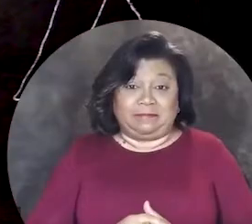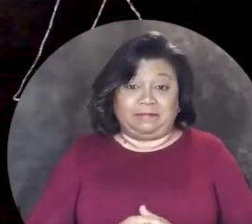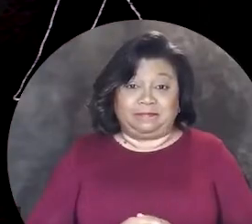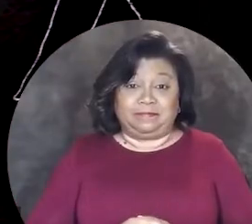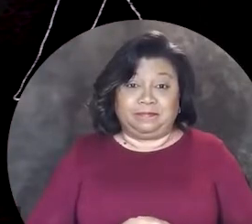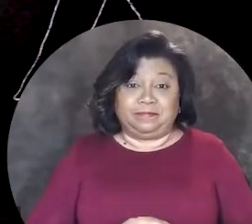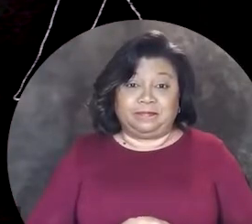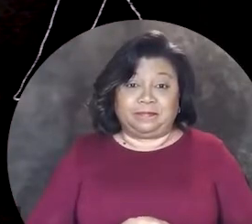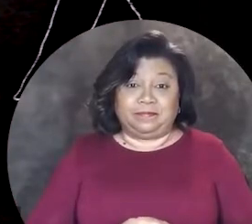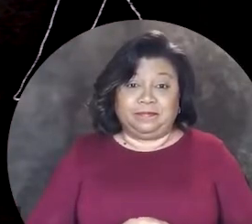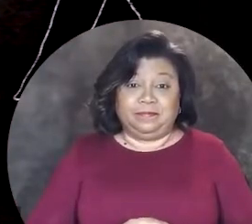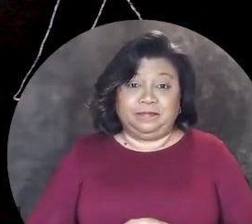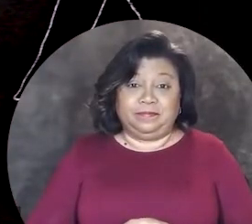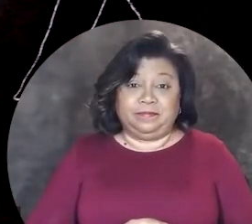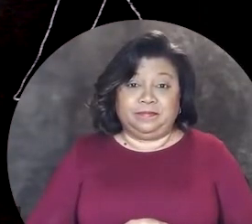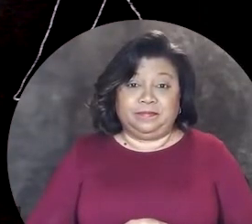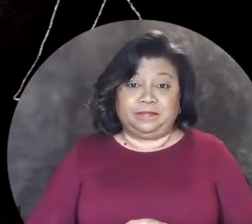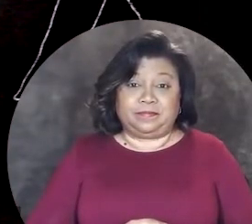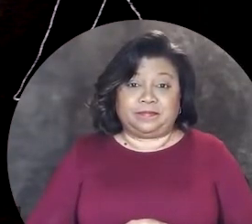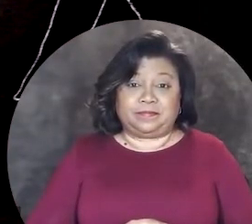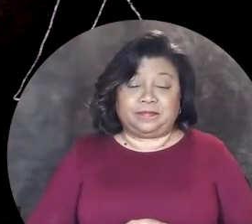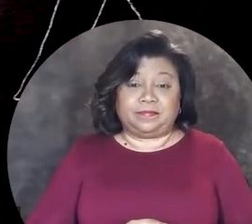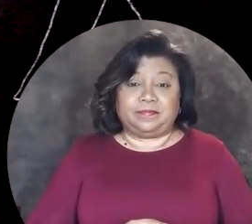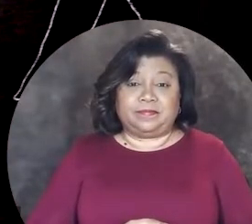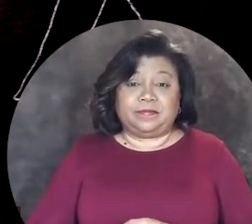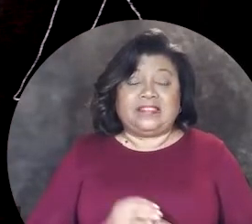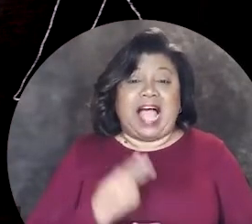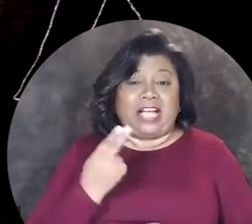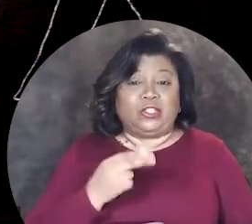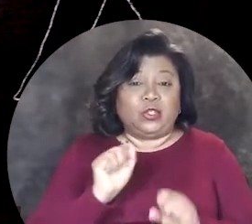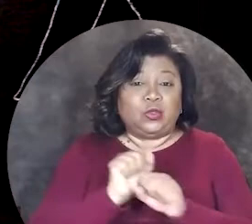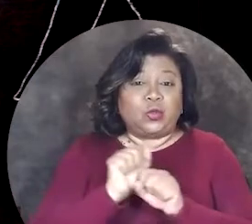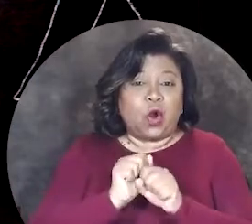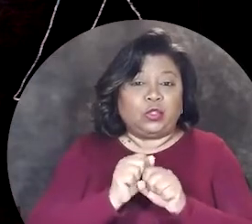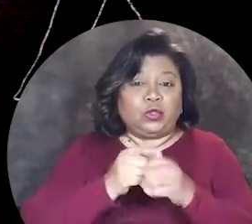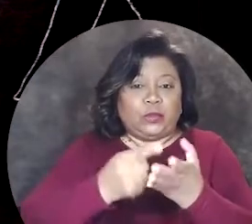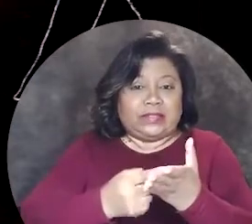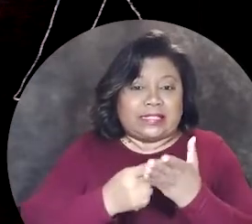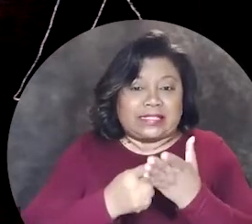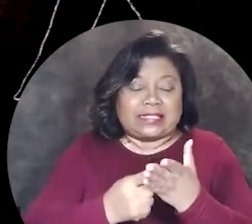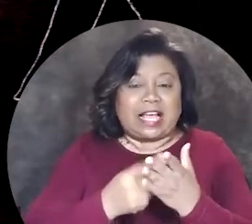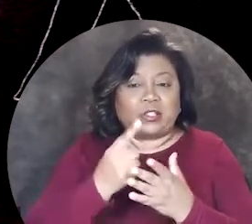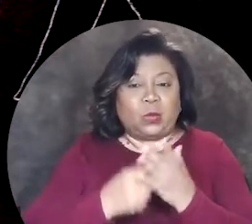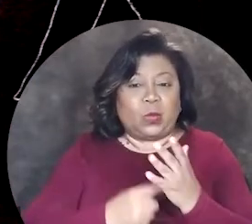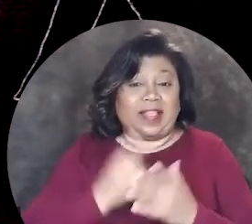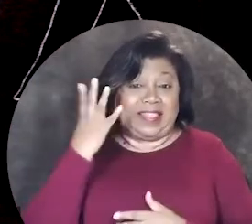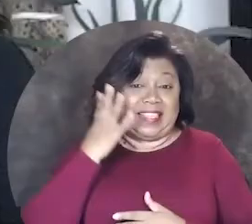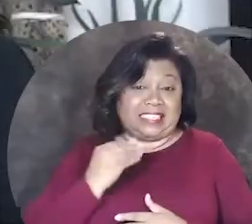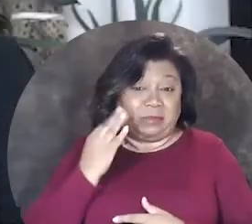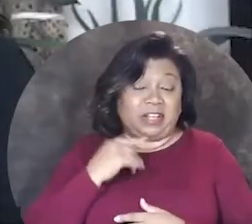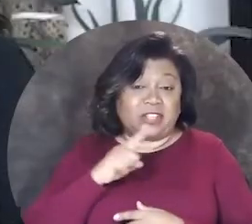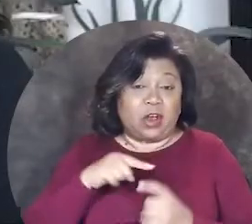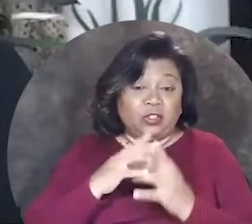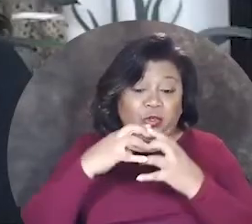[sound of echoed, overlapping voices] I use work to discuss what those experiences are,